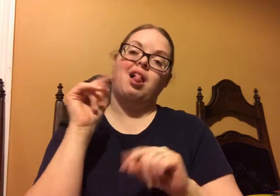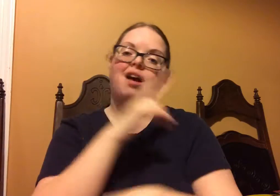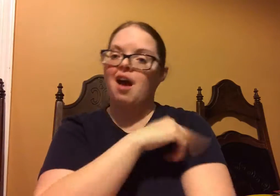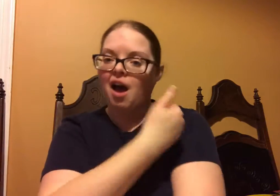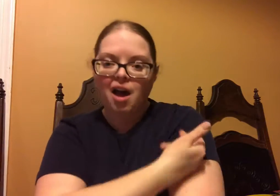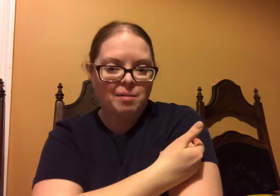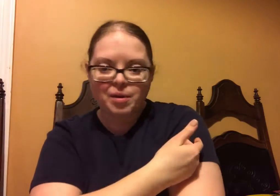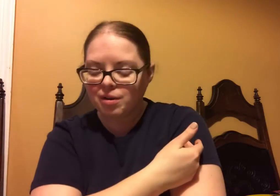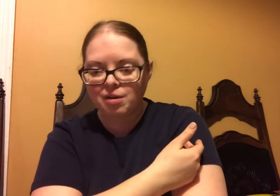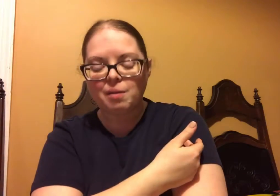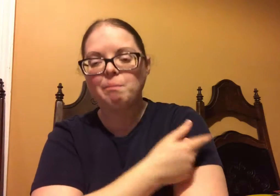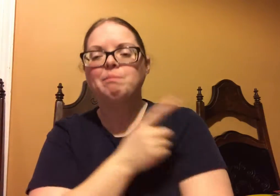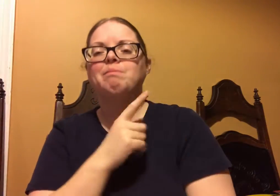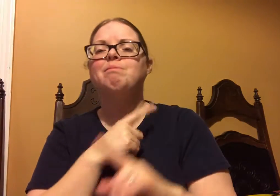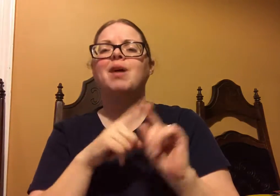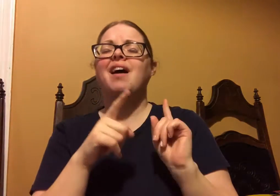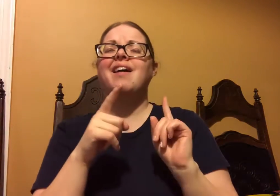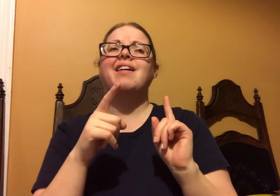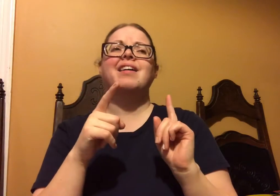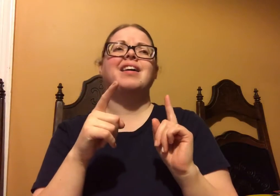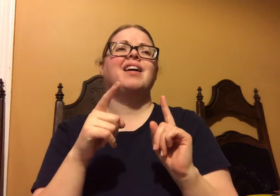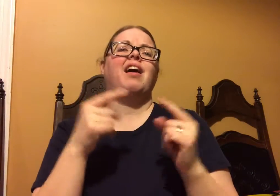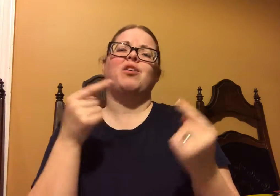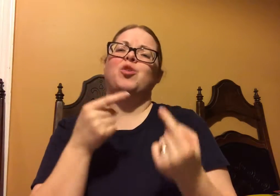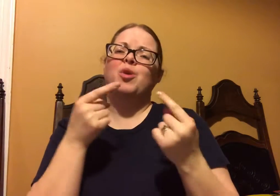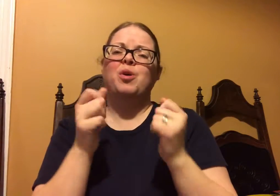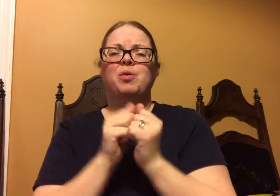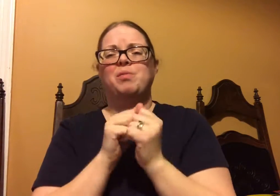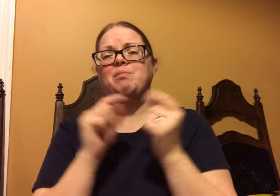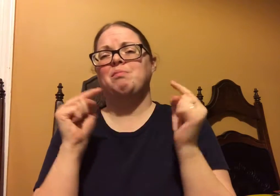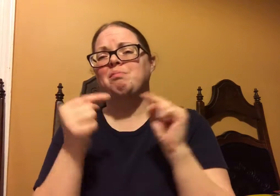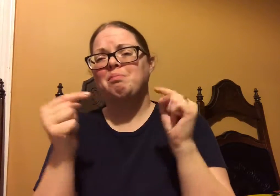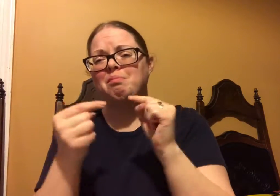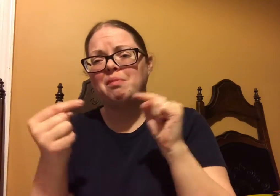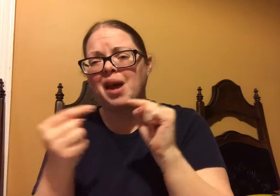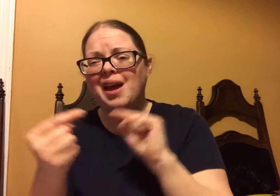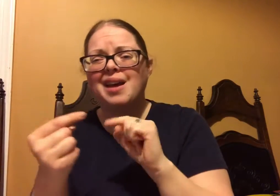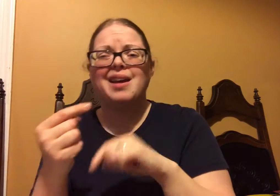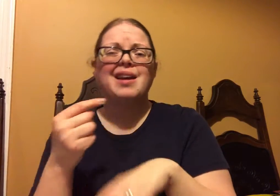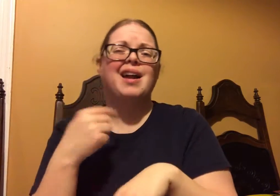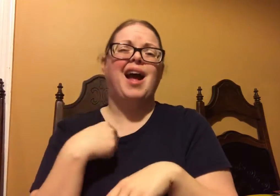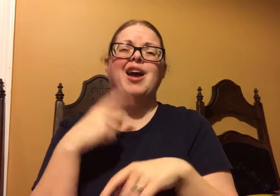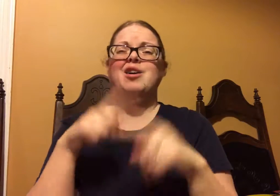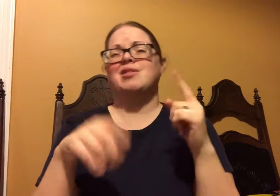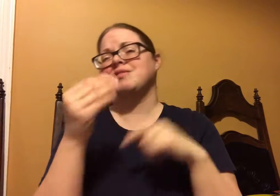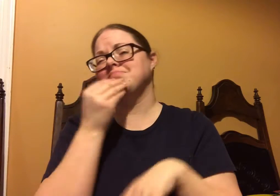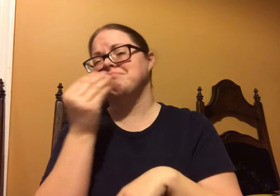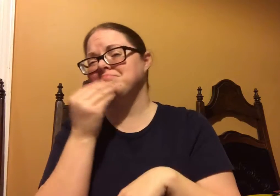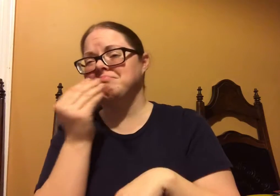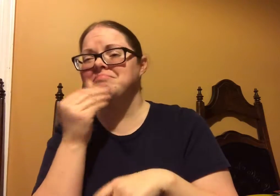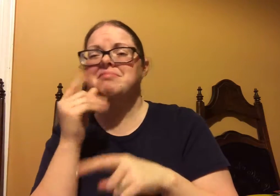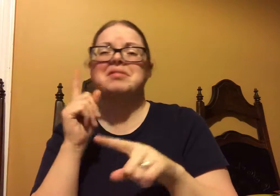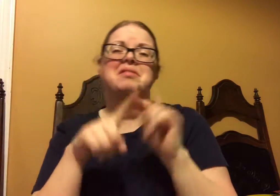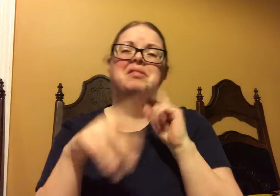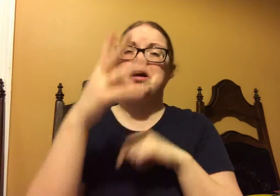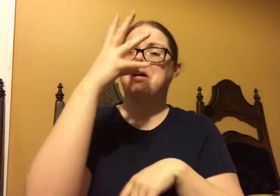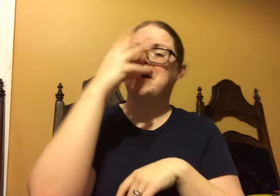And it wasn't like I had to go to the hospital all the time kind of sick, but I struggled with pain, I was struggling to eat,